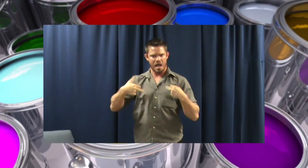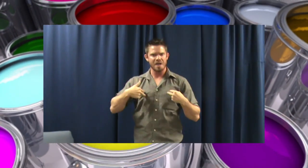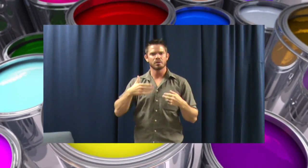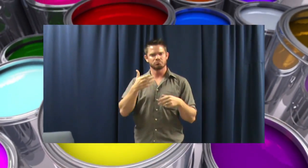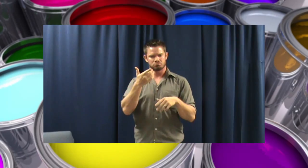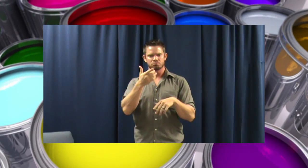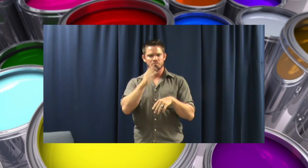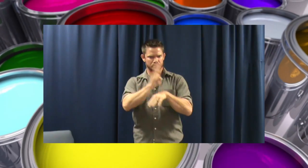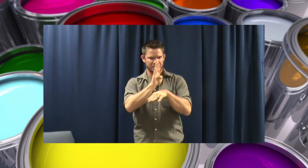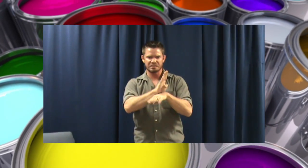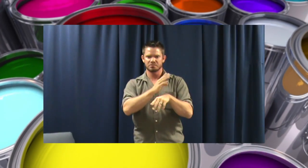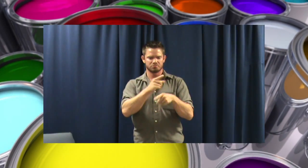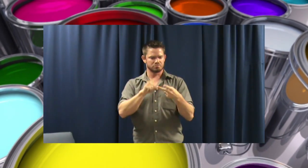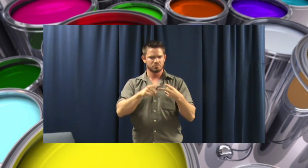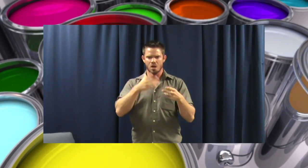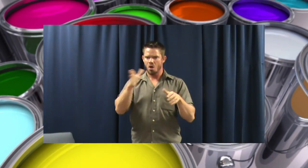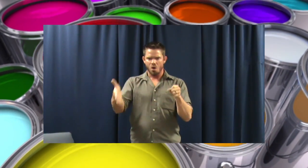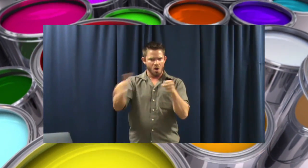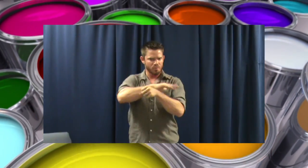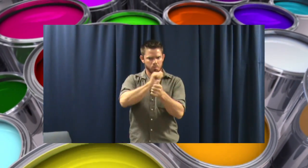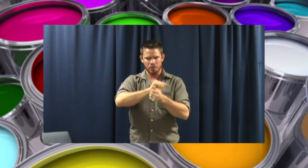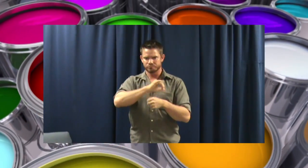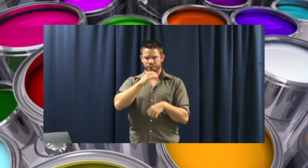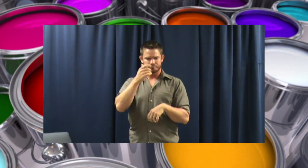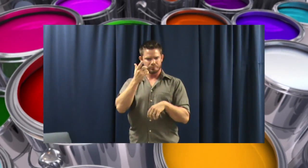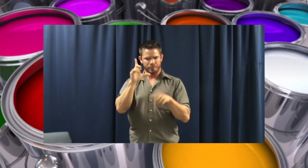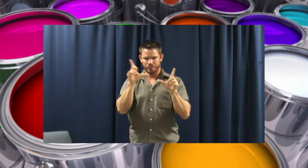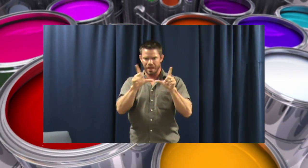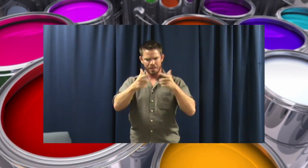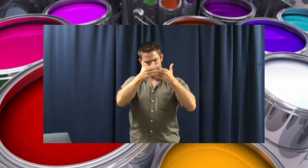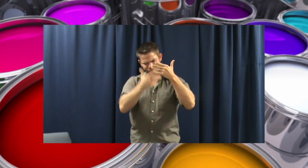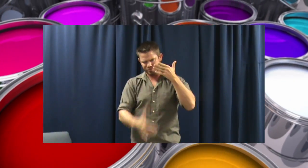you might have in terms of a need for your business. We cover everything. We're licensed